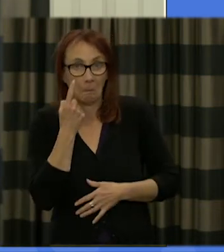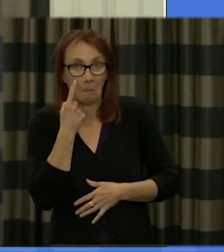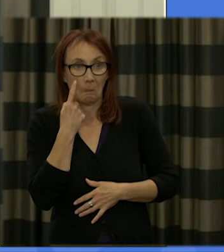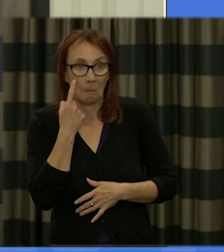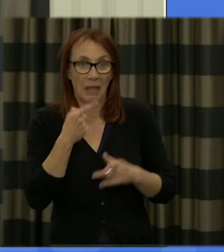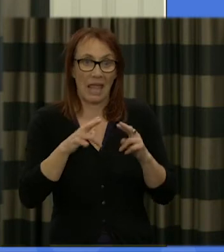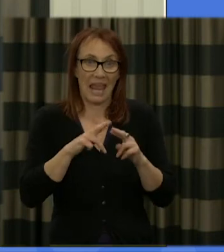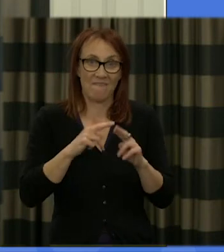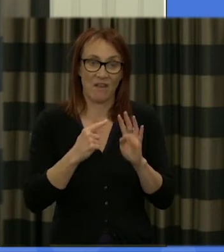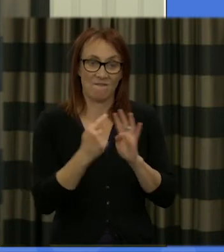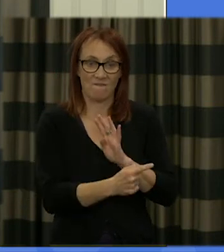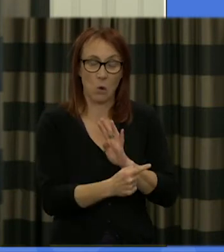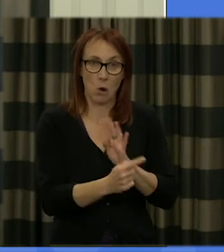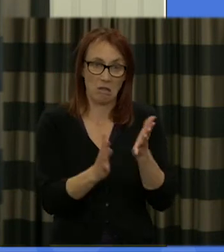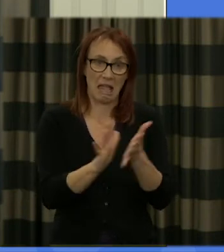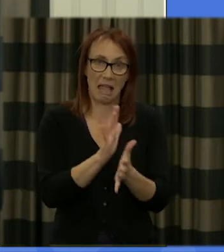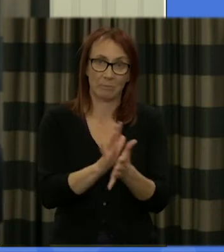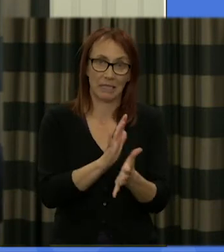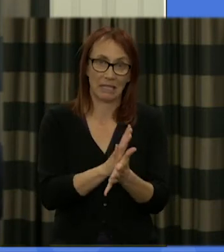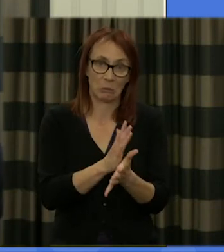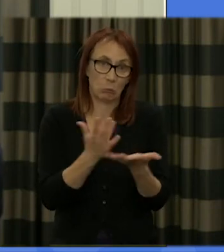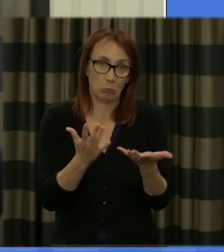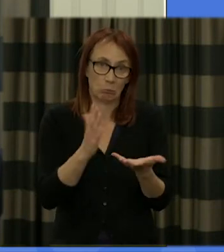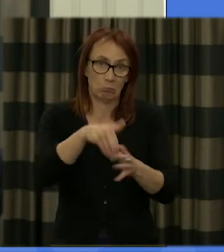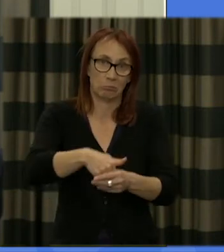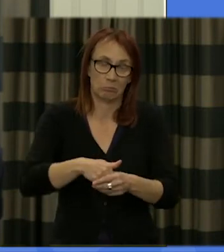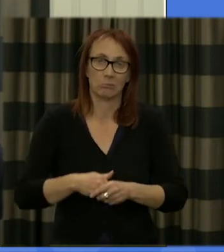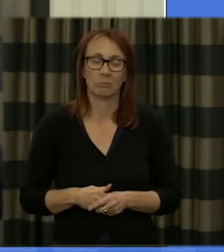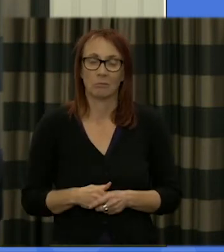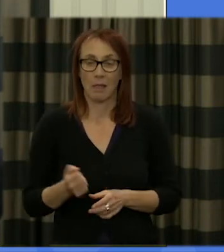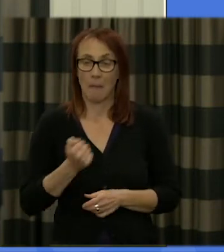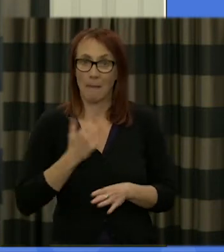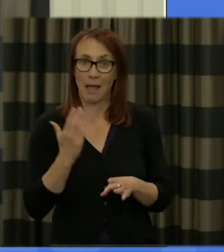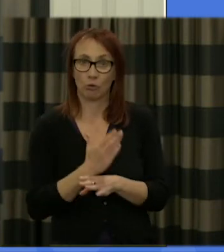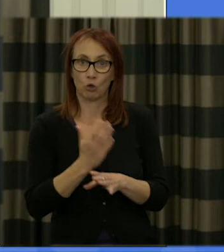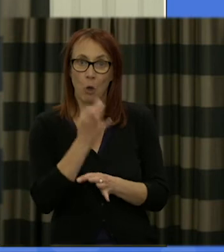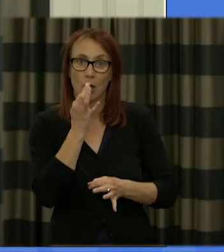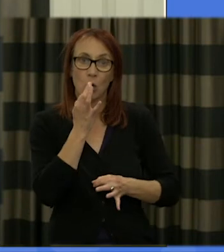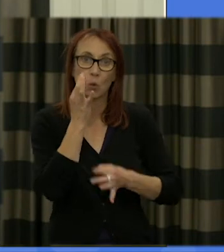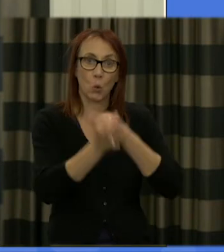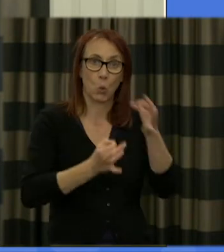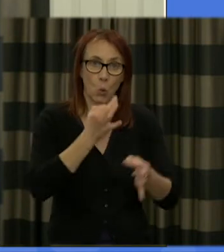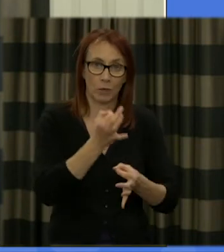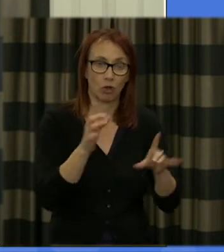are to engage in that way I will ask some questions because that's the rule I've been given but I'm also going to encourage you to ask some questions now